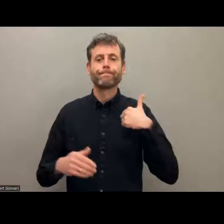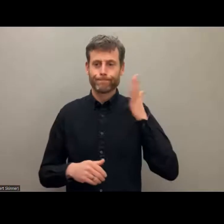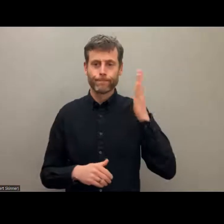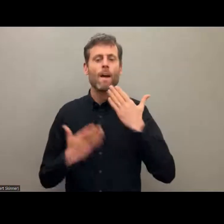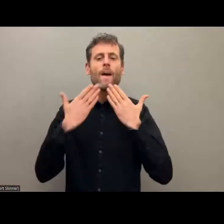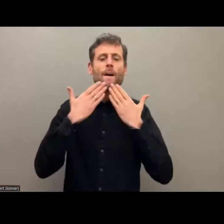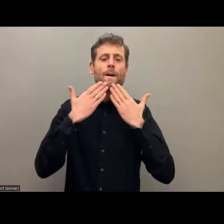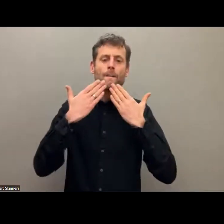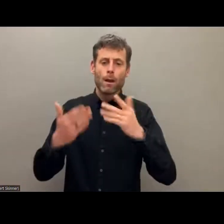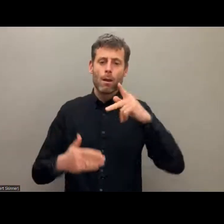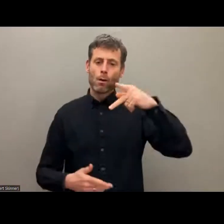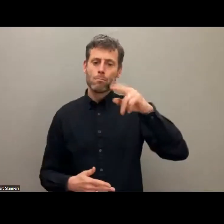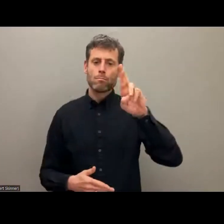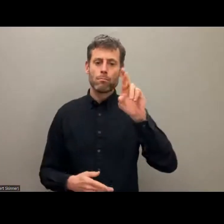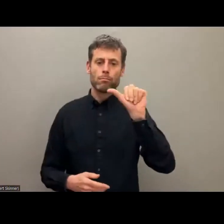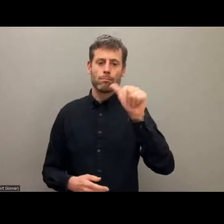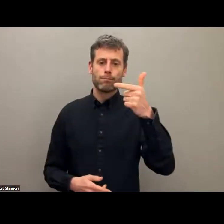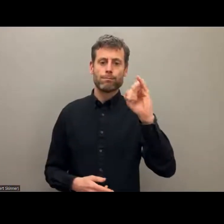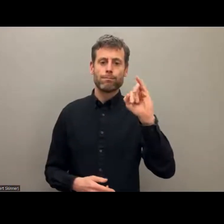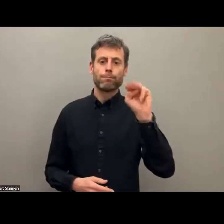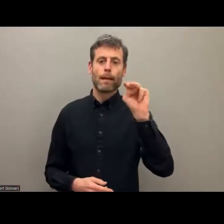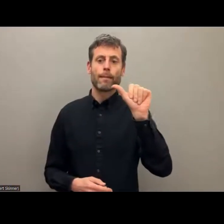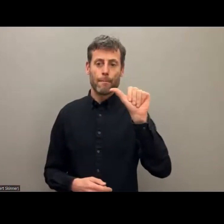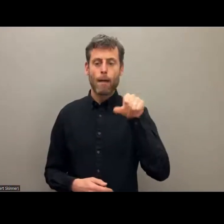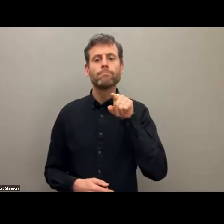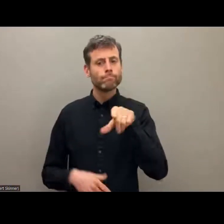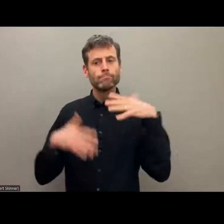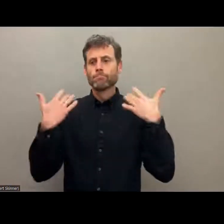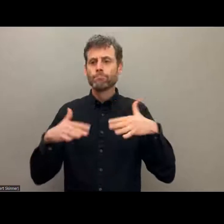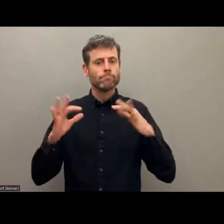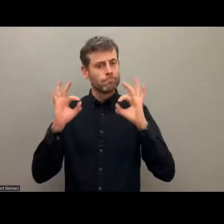much, Pratt, it's very important you mentioned about the commitment that we